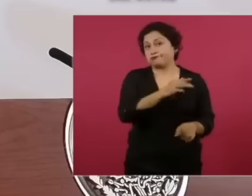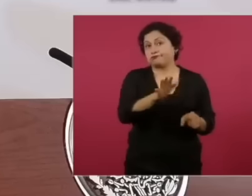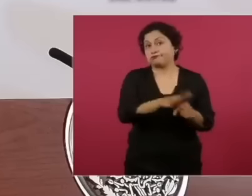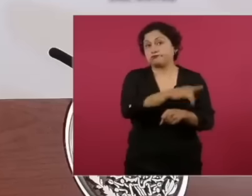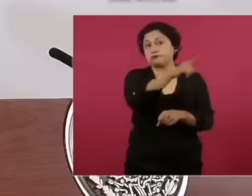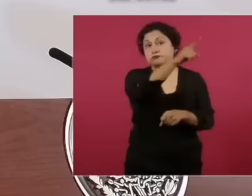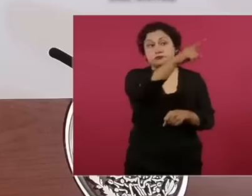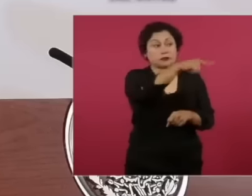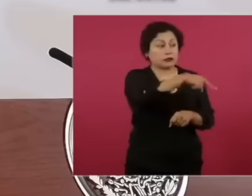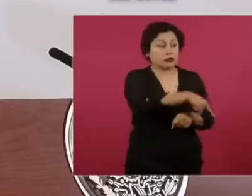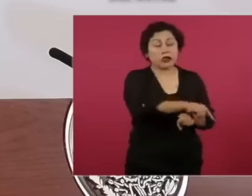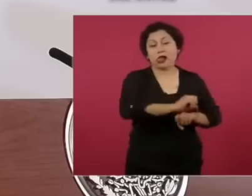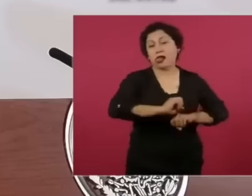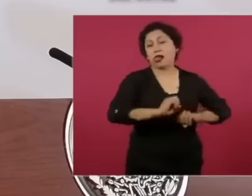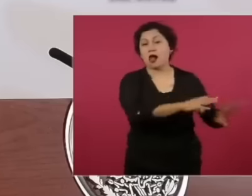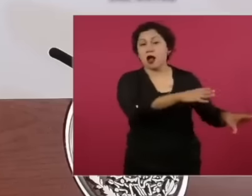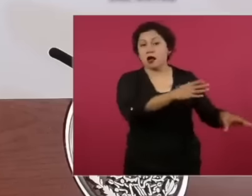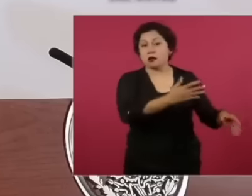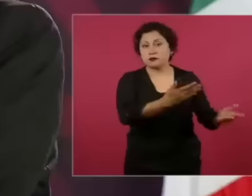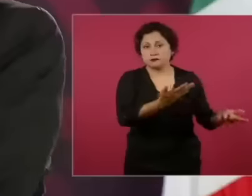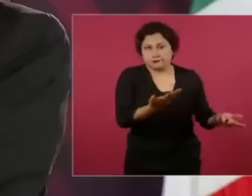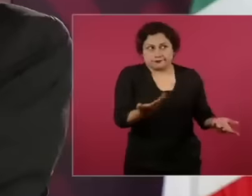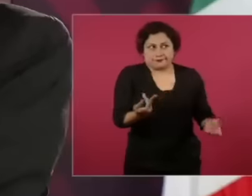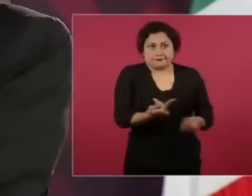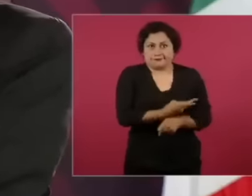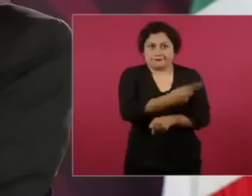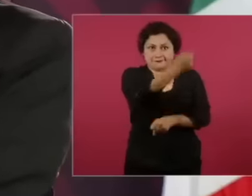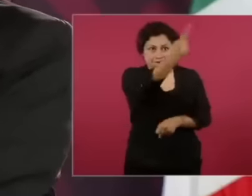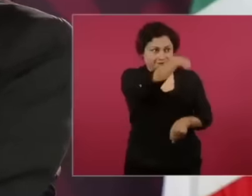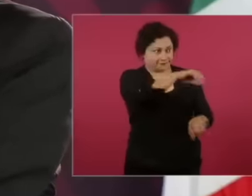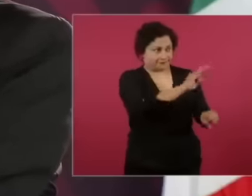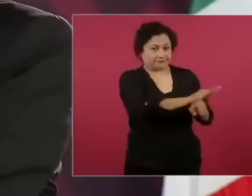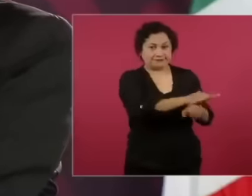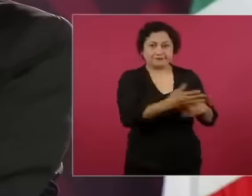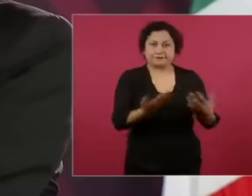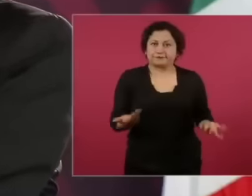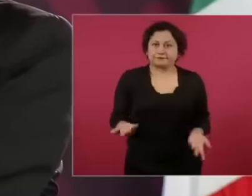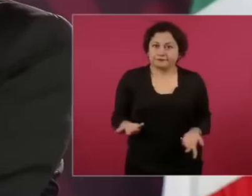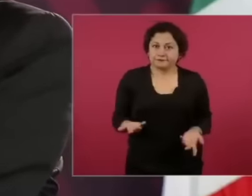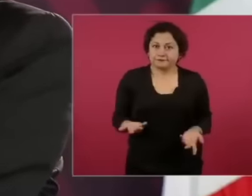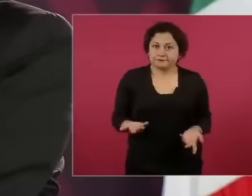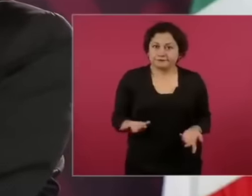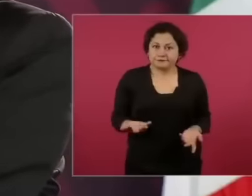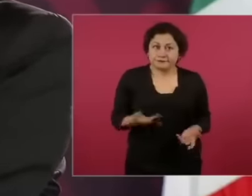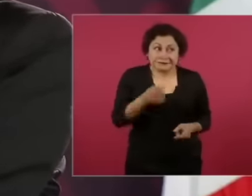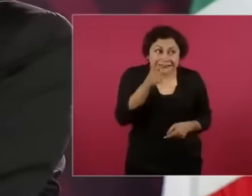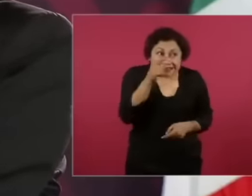García Luna, the first one who should be defending him is